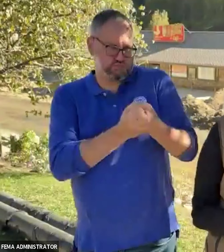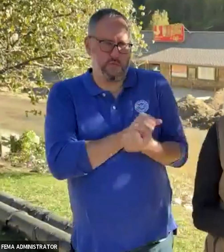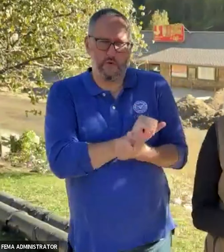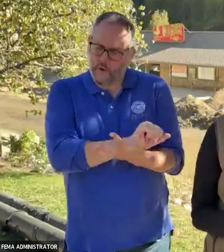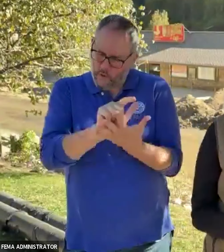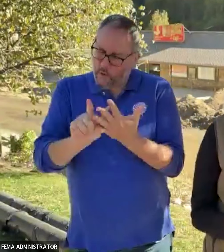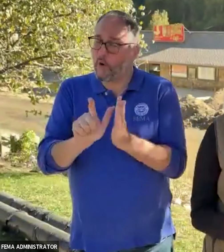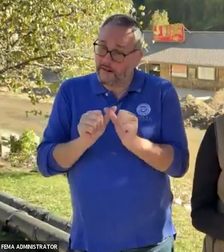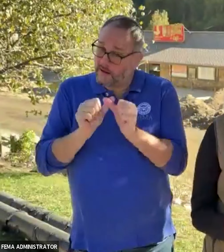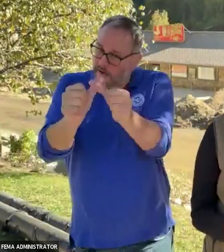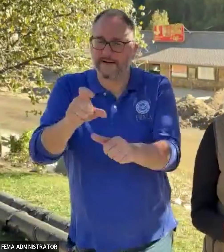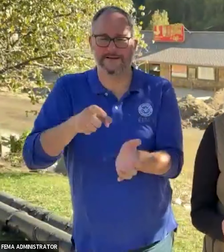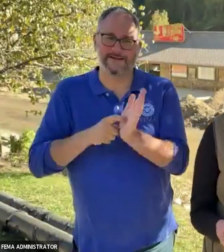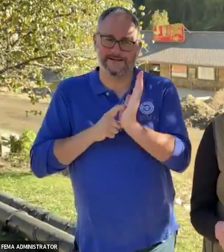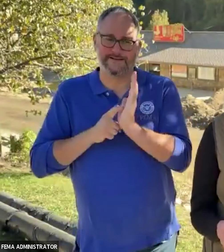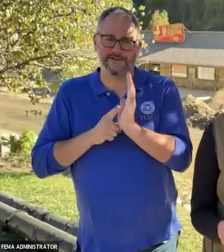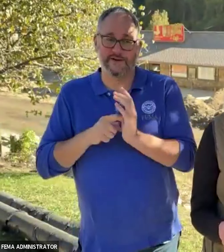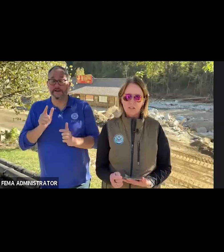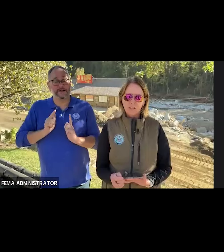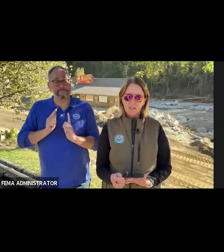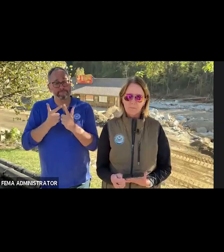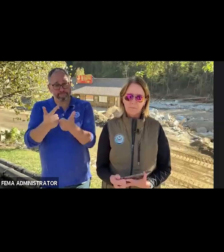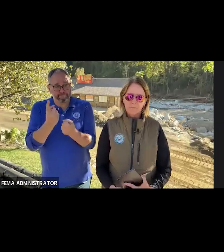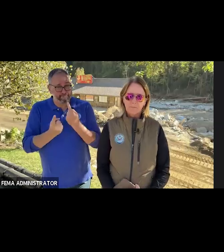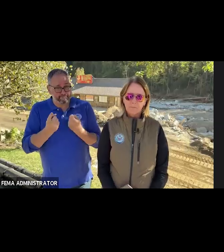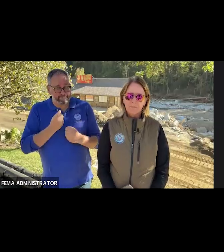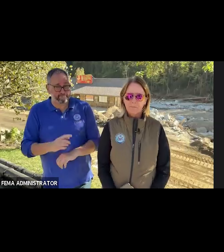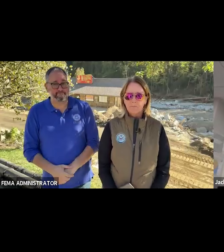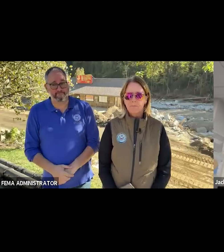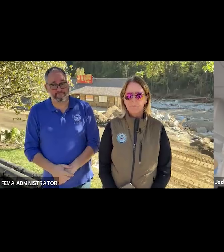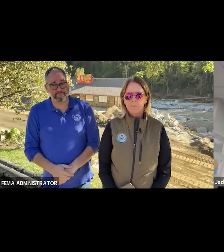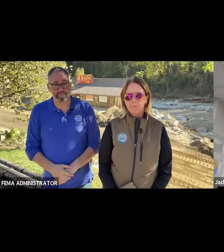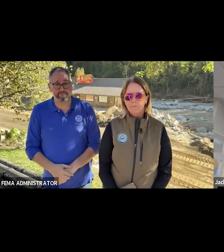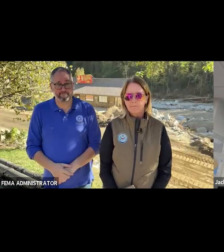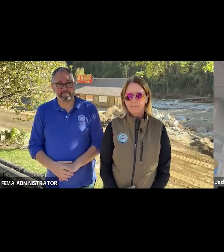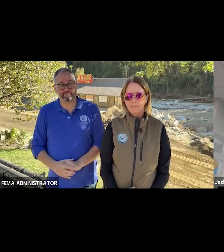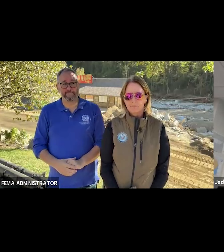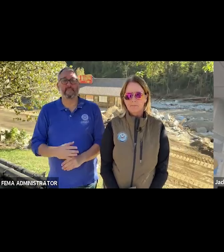And with that, Jaclyn I'll turn it back to you for questions. Thank you, ma'am, and thank you, everyone.